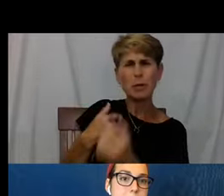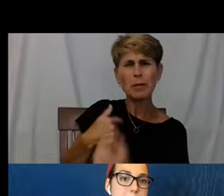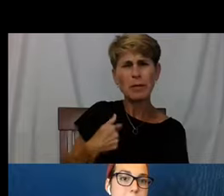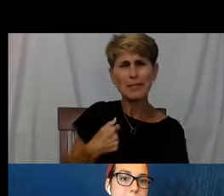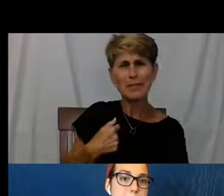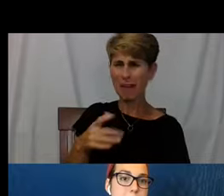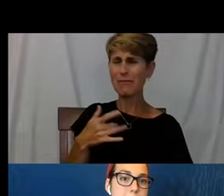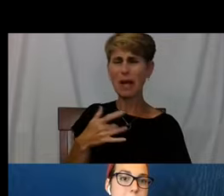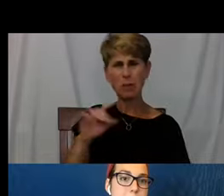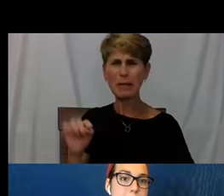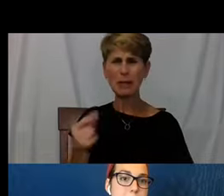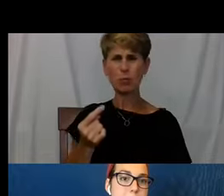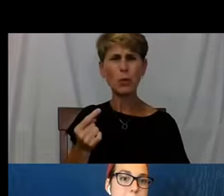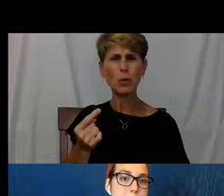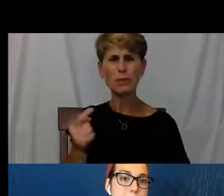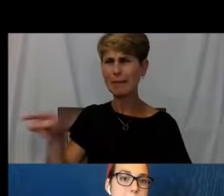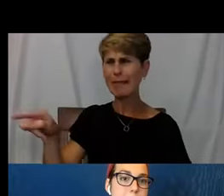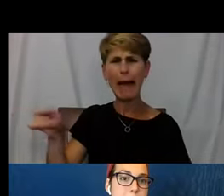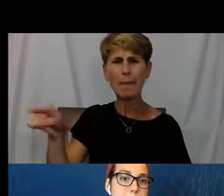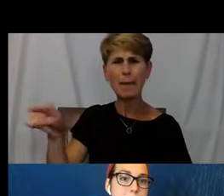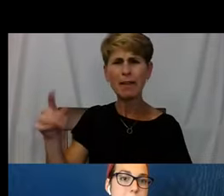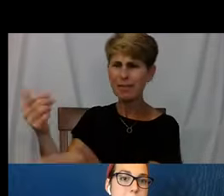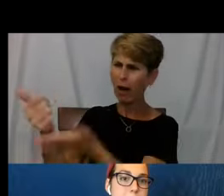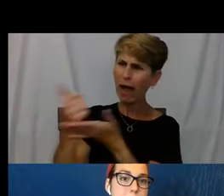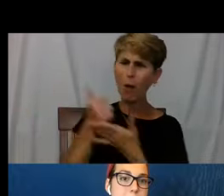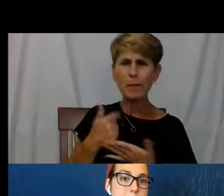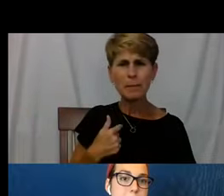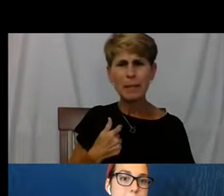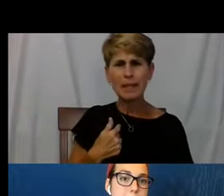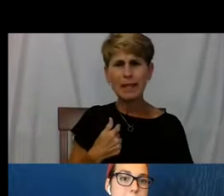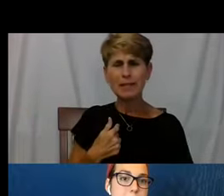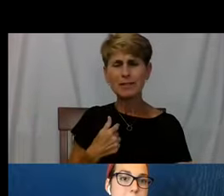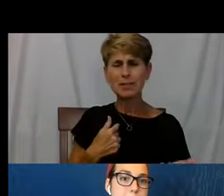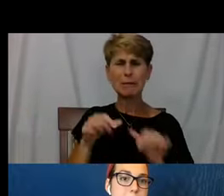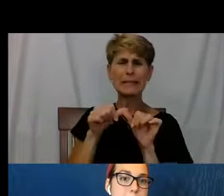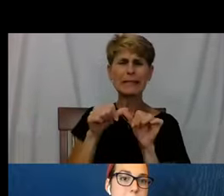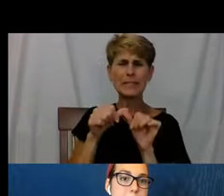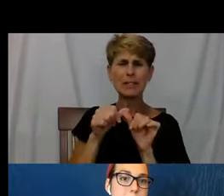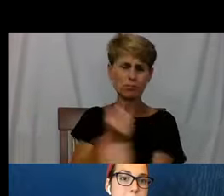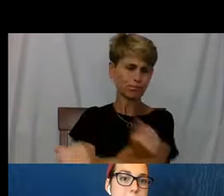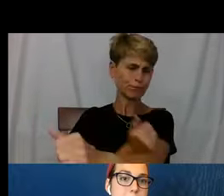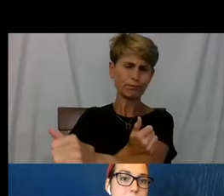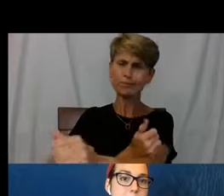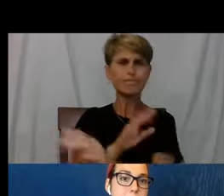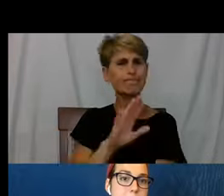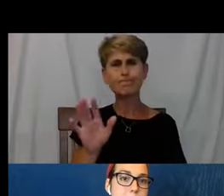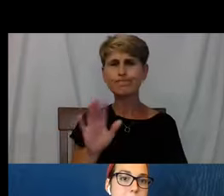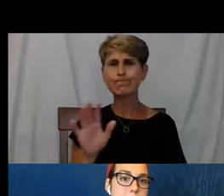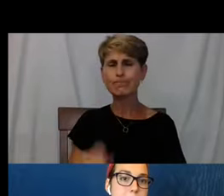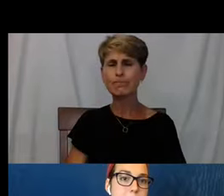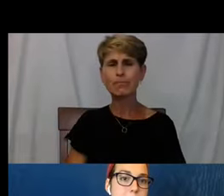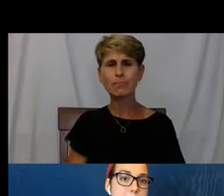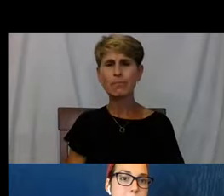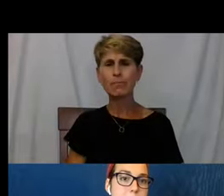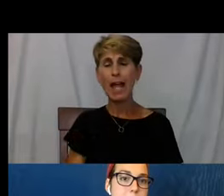I mean I can't explain it more than that, but it was an ethics sort of thing. So I never used drugs again, I let Dr. Bird medicate me.